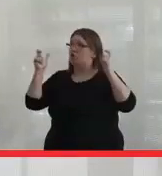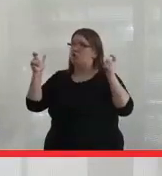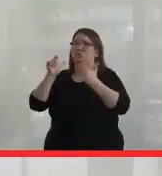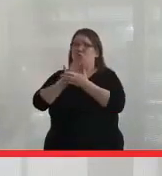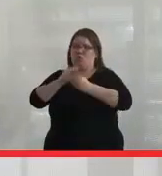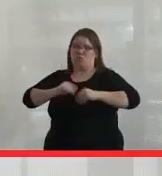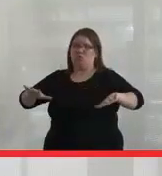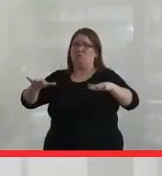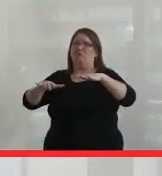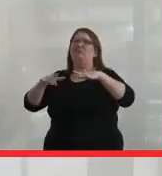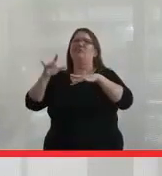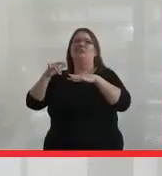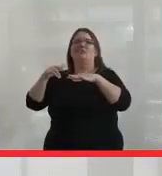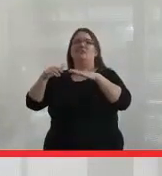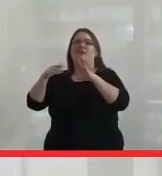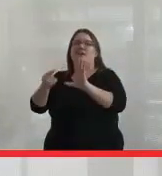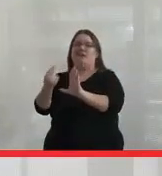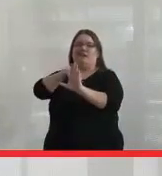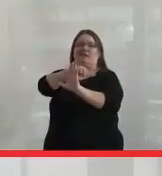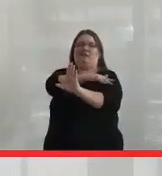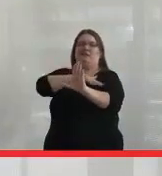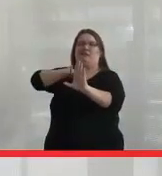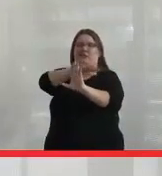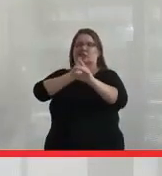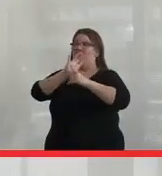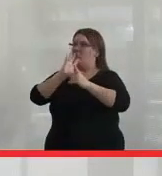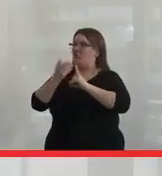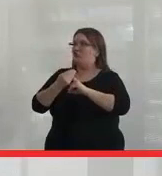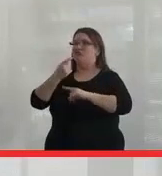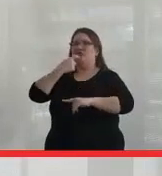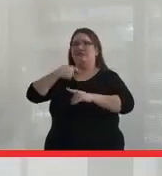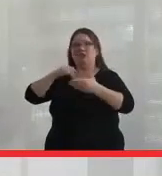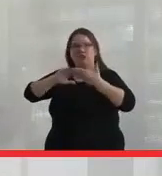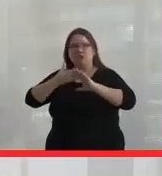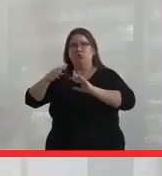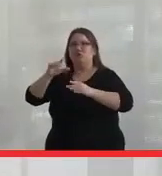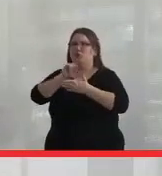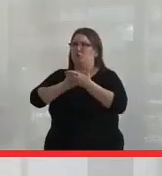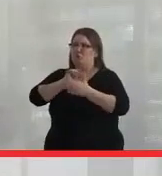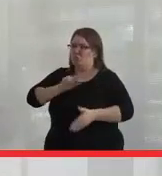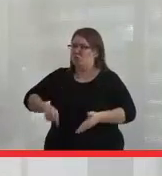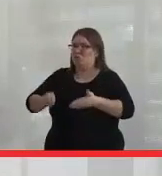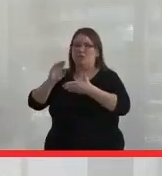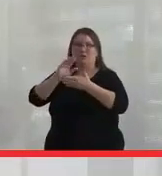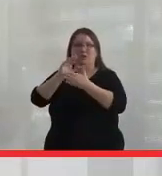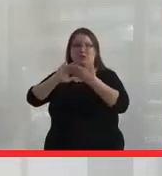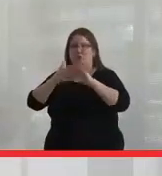The undercurrent culture in this community blows my mind.